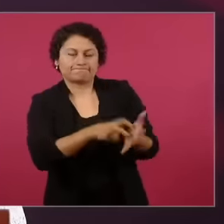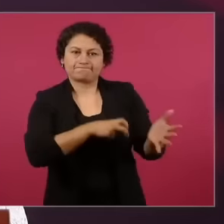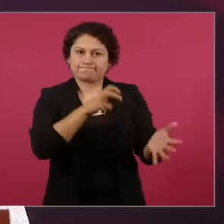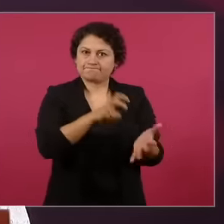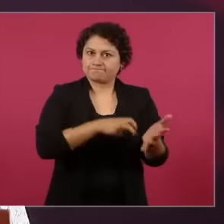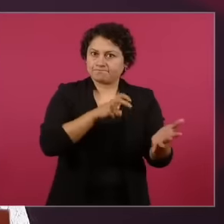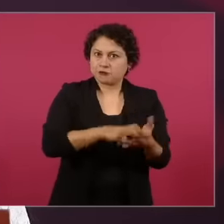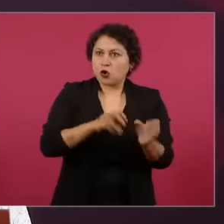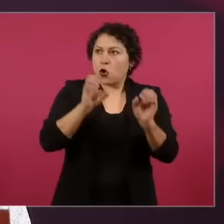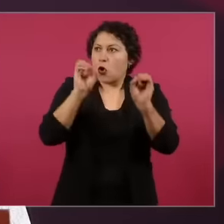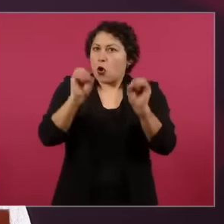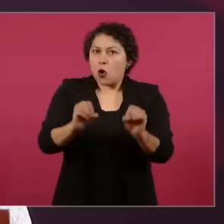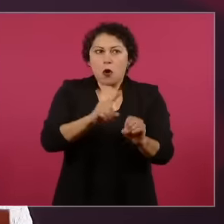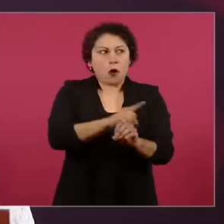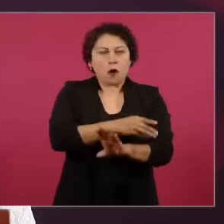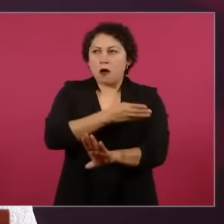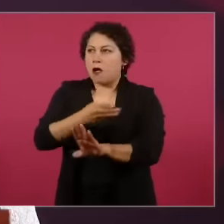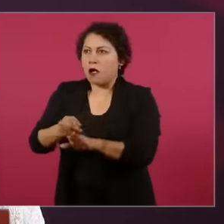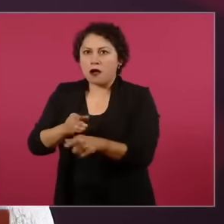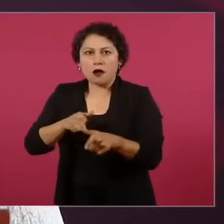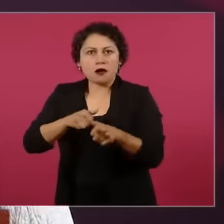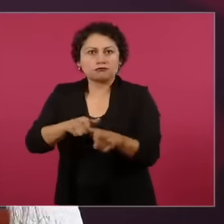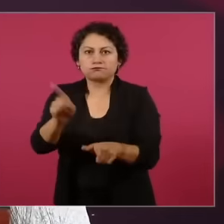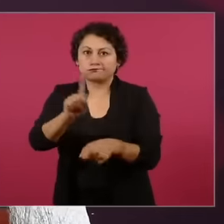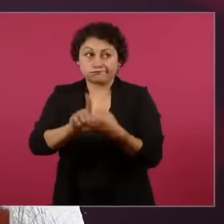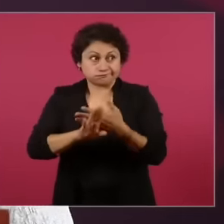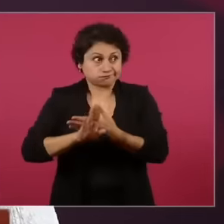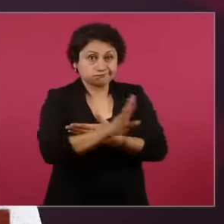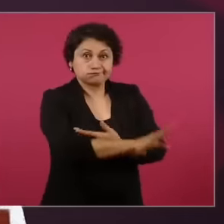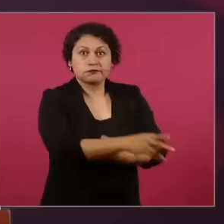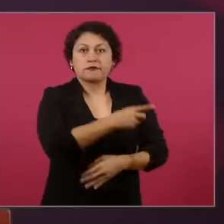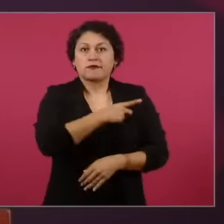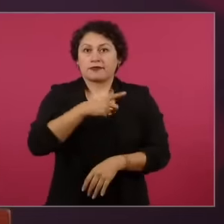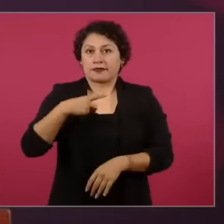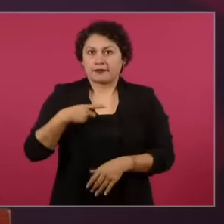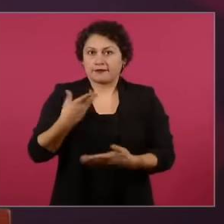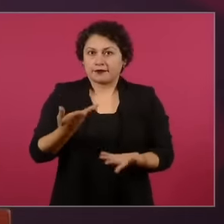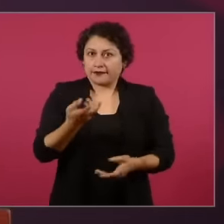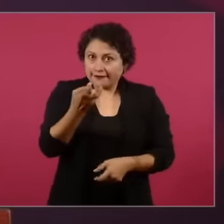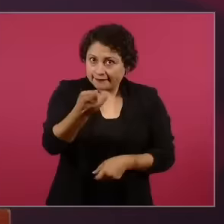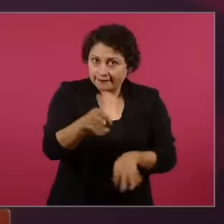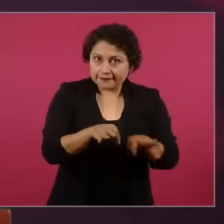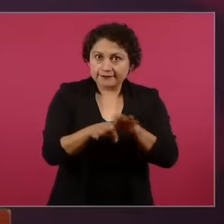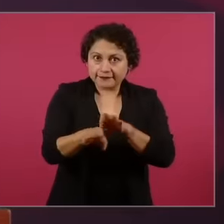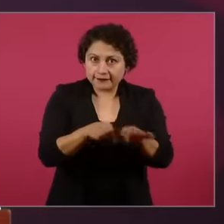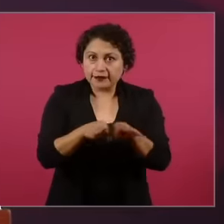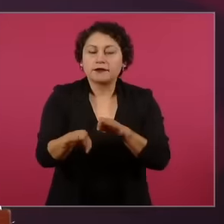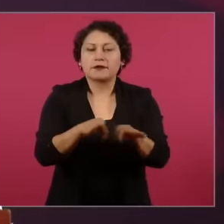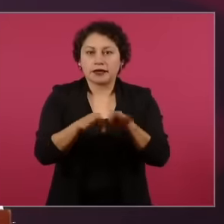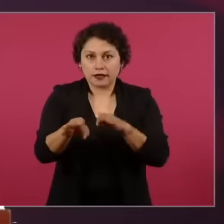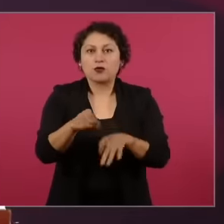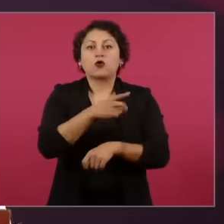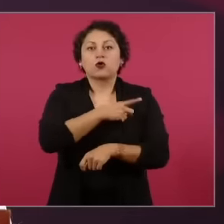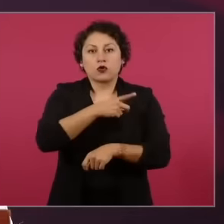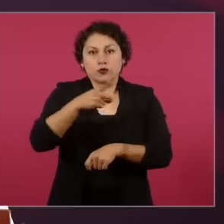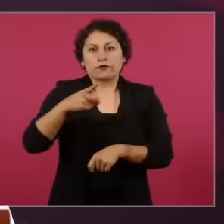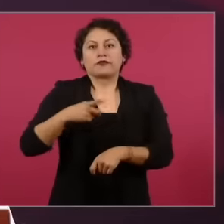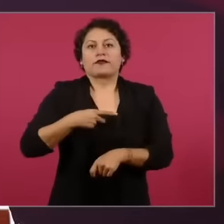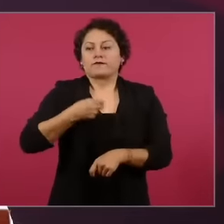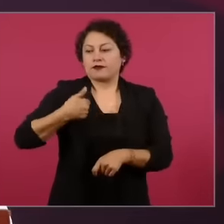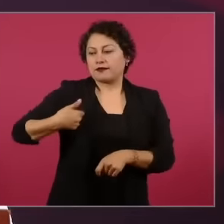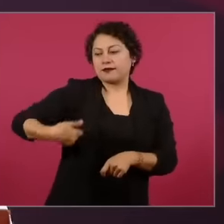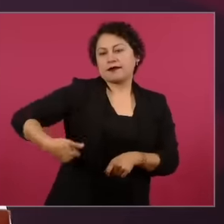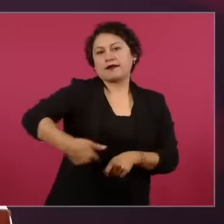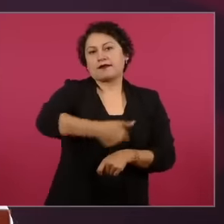to harm more people. This work must be unrelated and independent of base interests such as those that